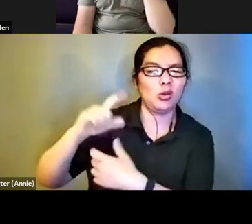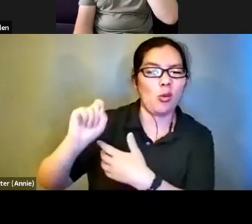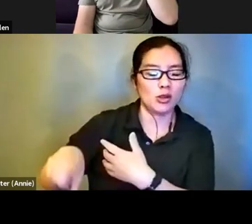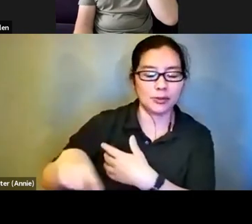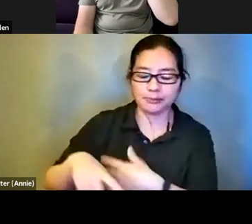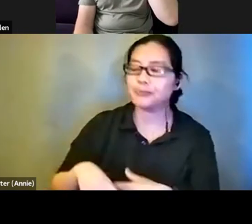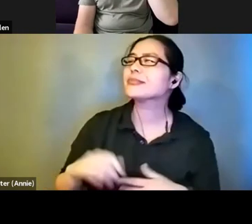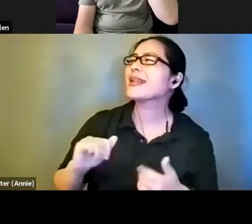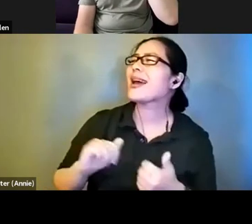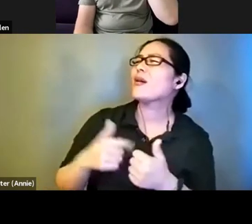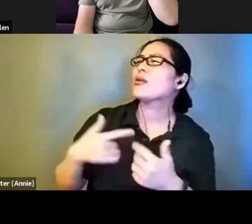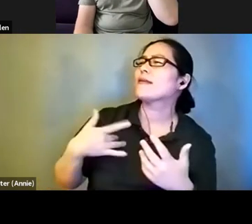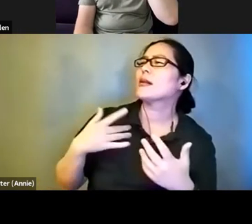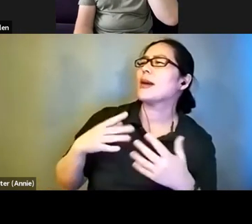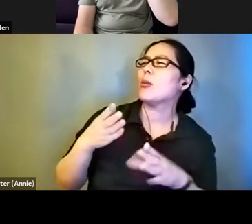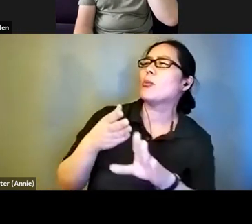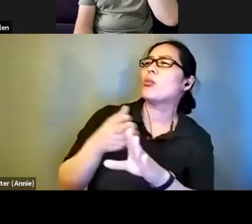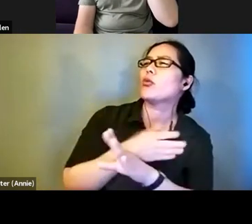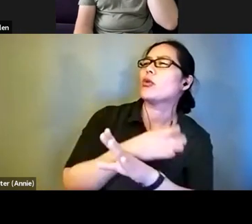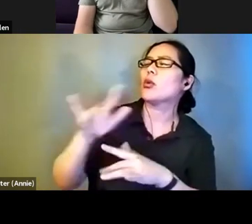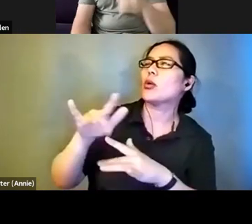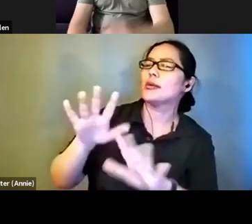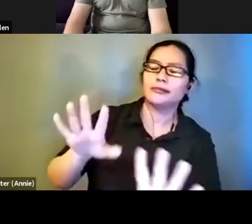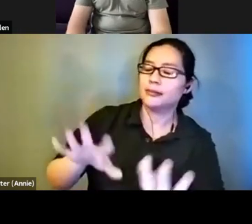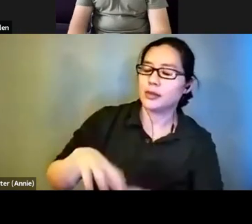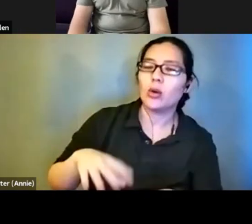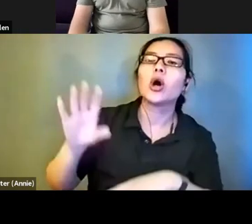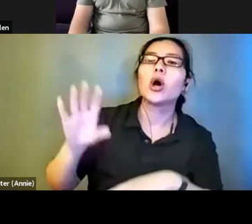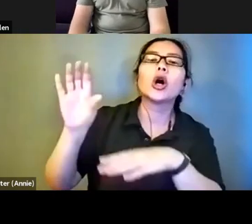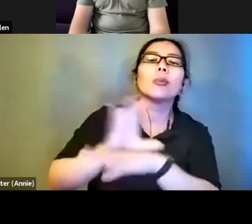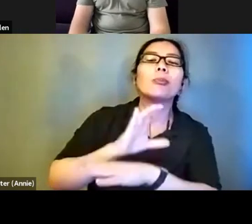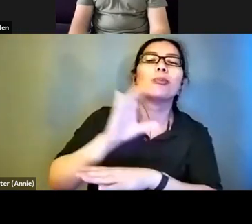the prerecorded -- the computer synthesized voice. >>>: